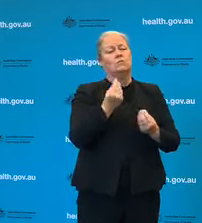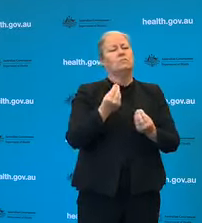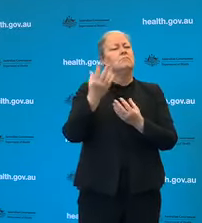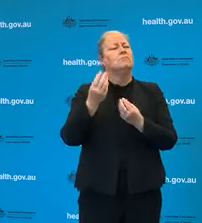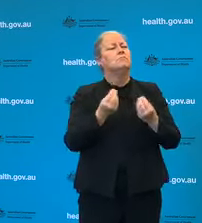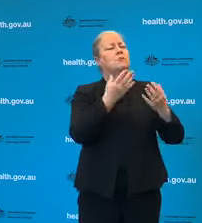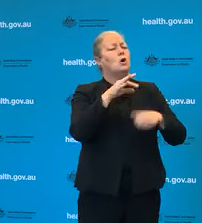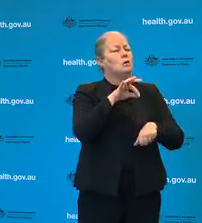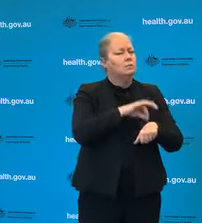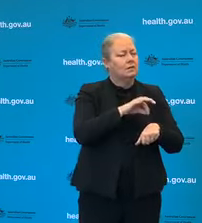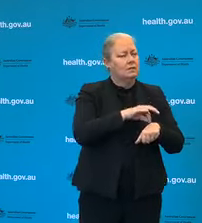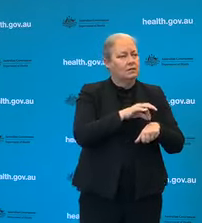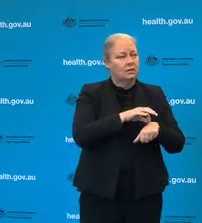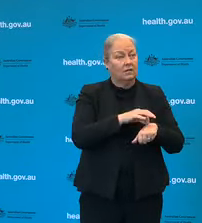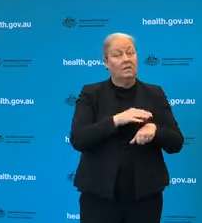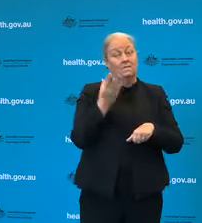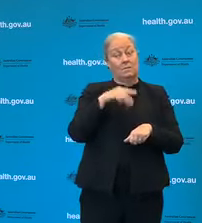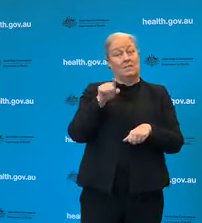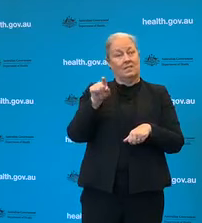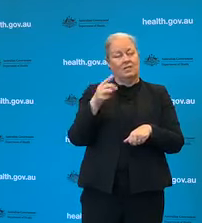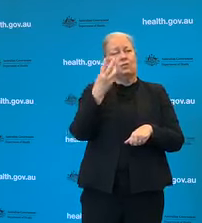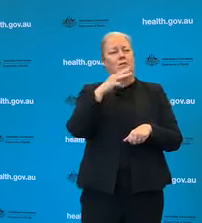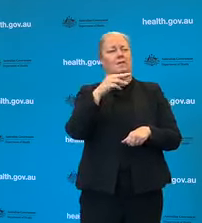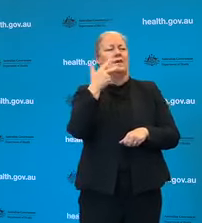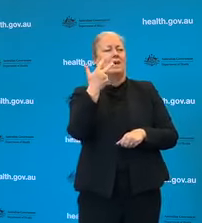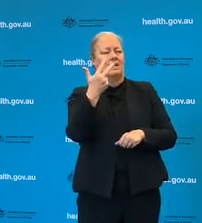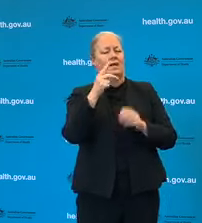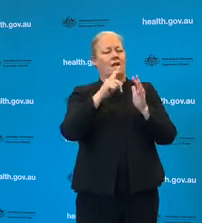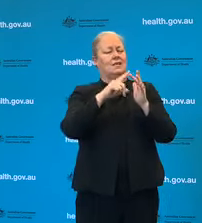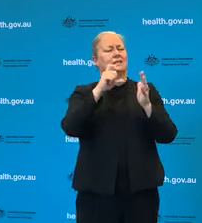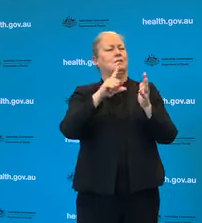and 38 of those are in intensive care units.